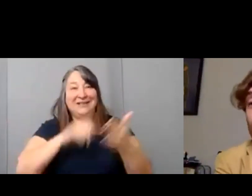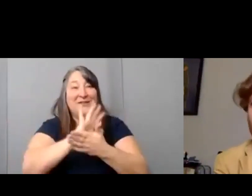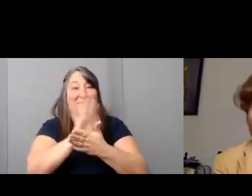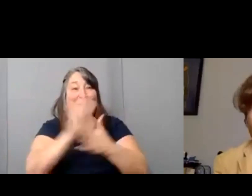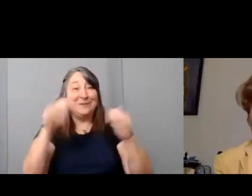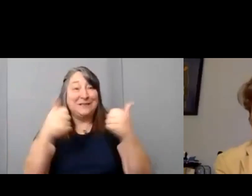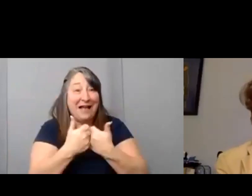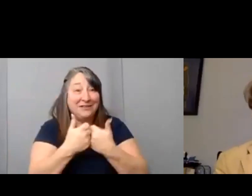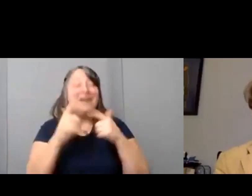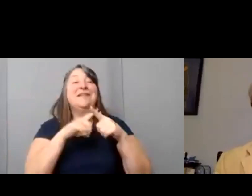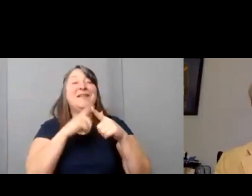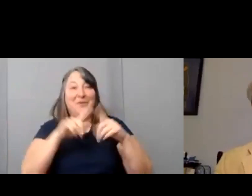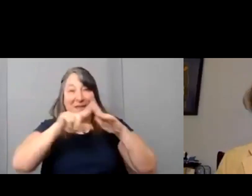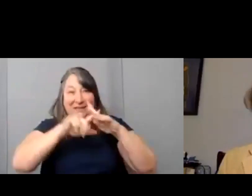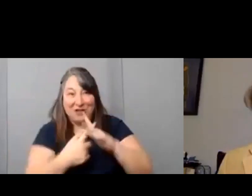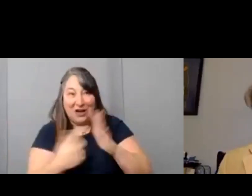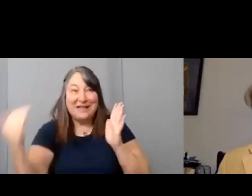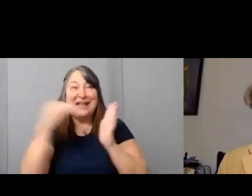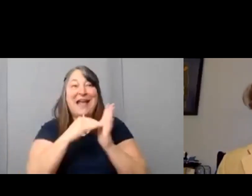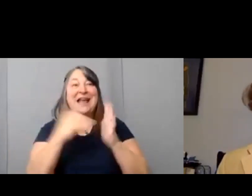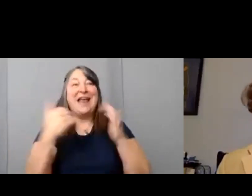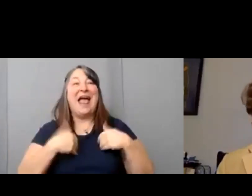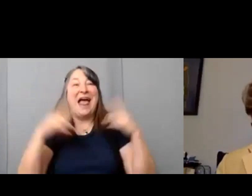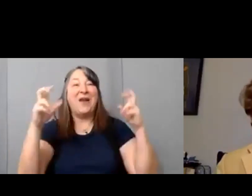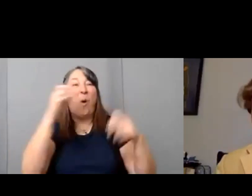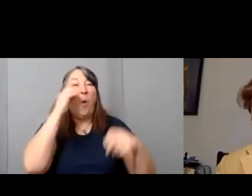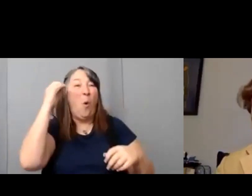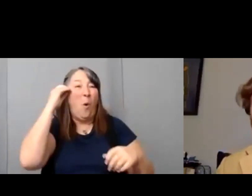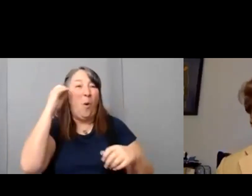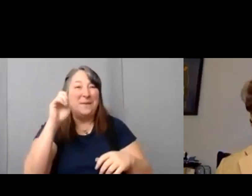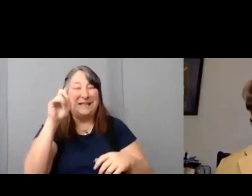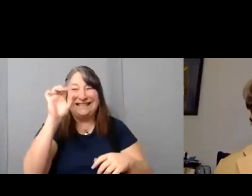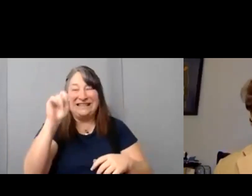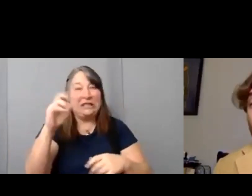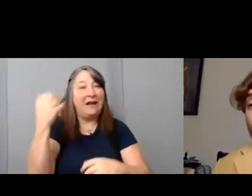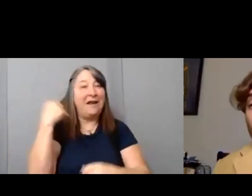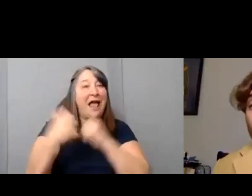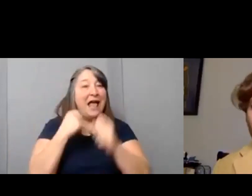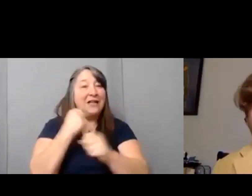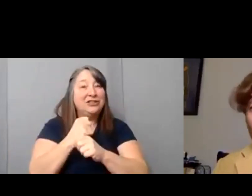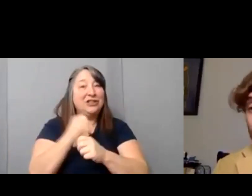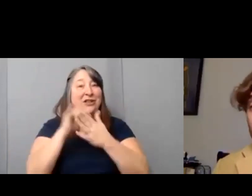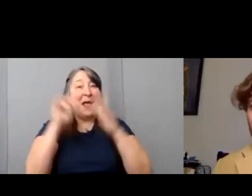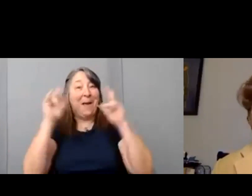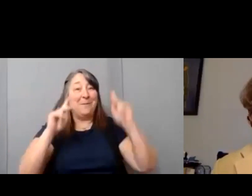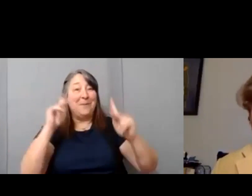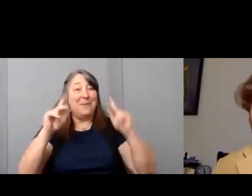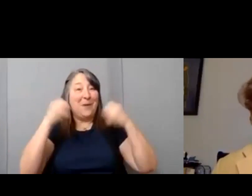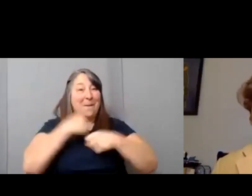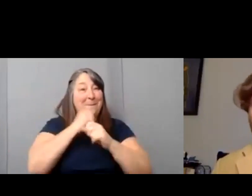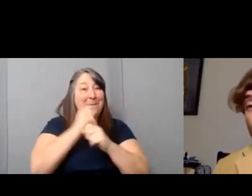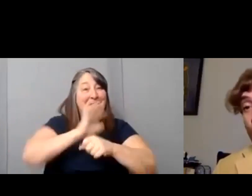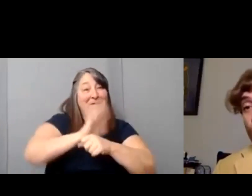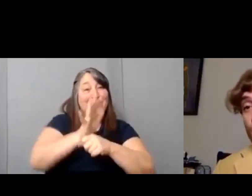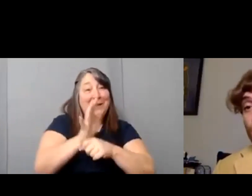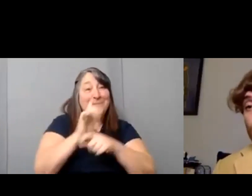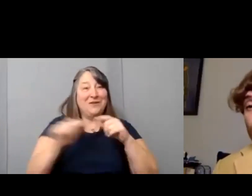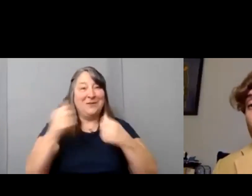relaunched it, and had a home edition last year, where people were able to make uh films from the safety of their home.